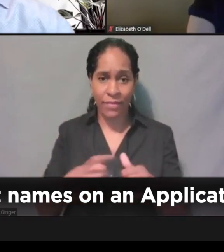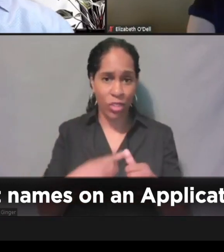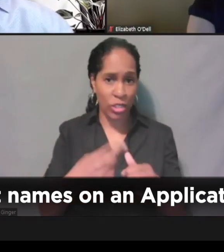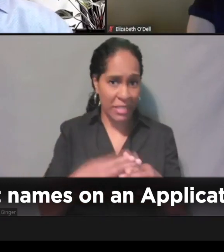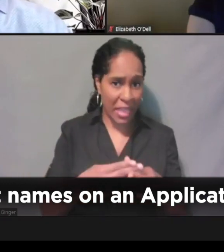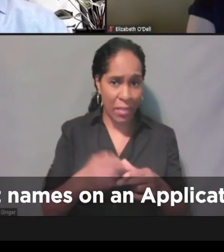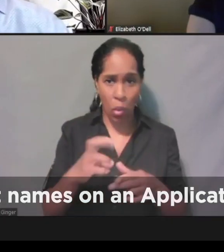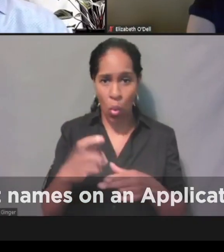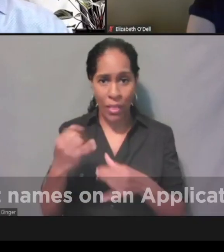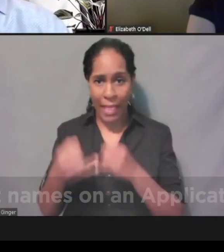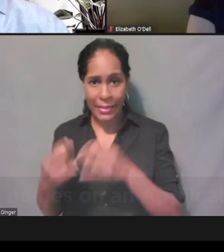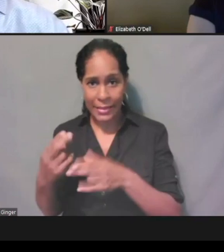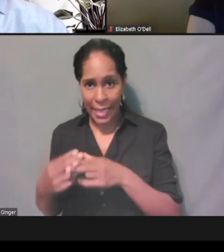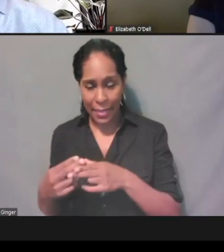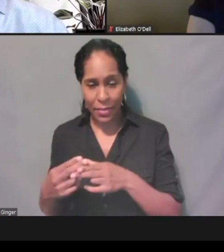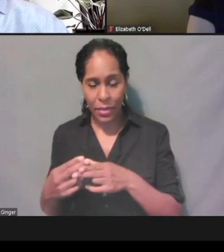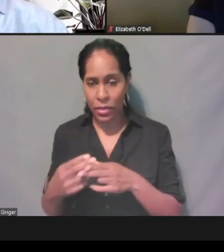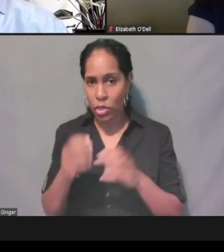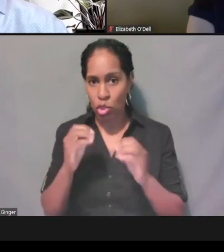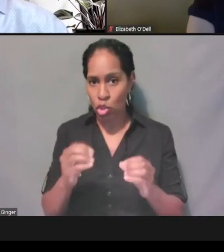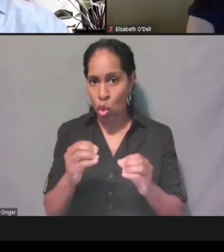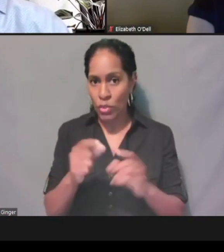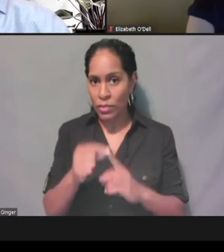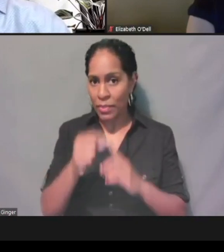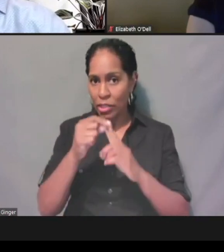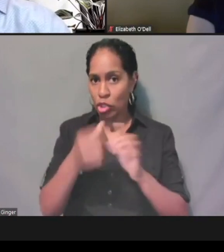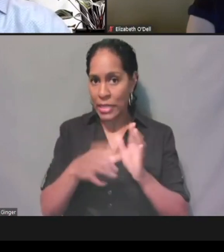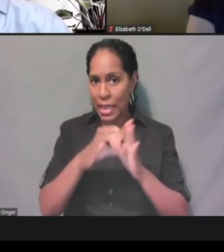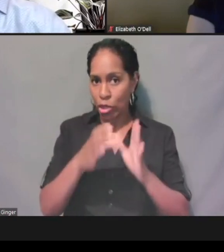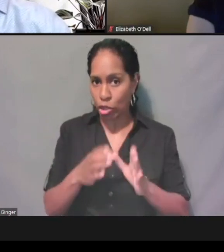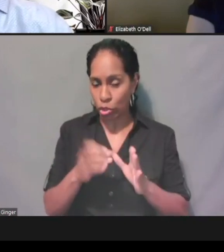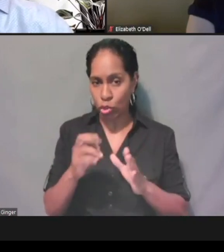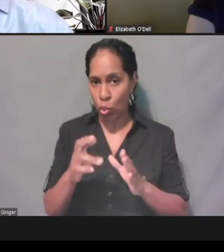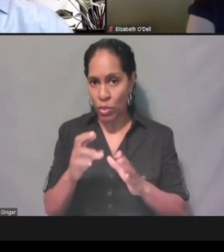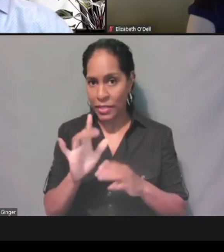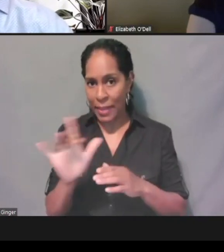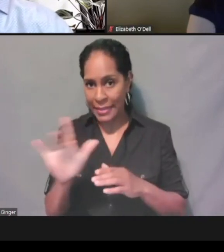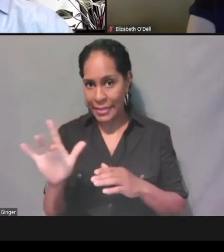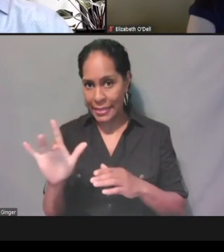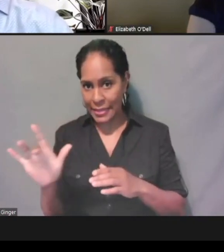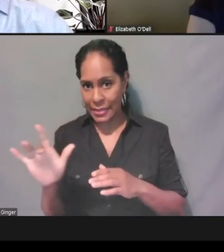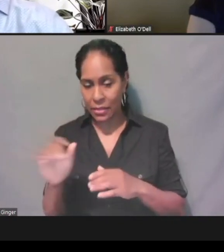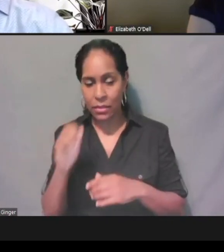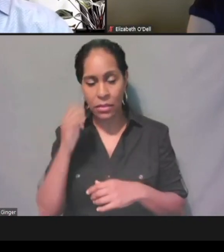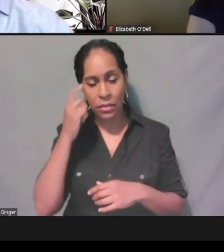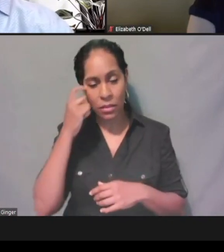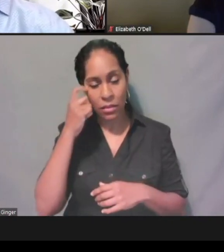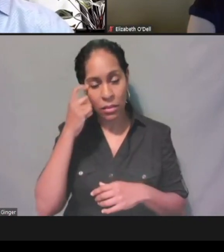no special characters or spaces. The only distinction between two words